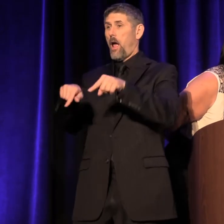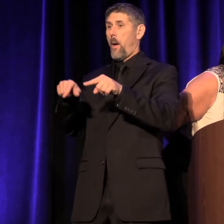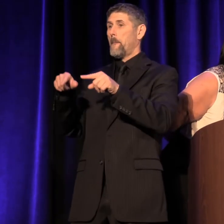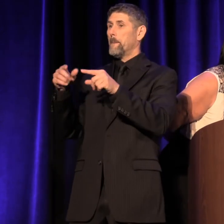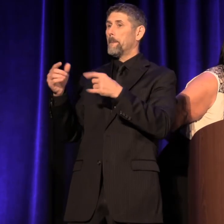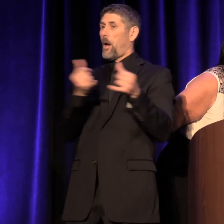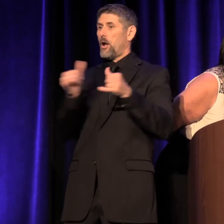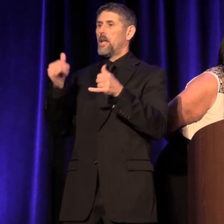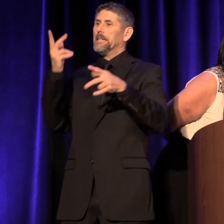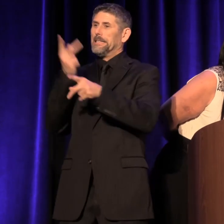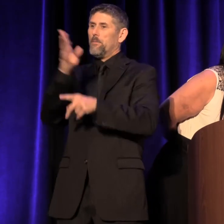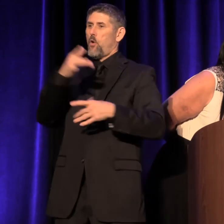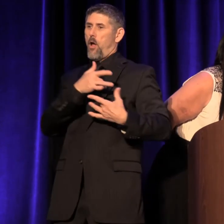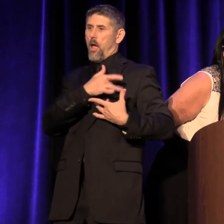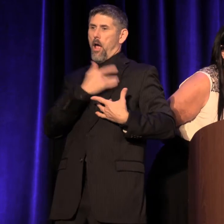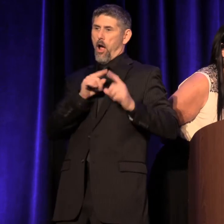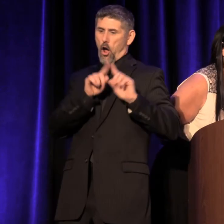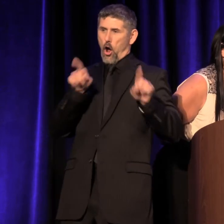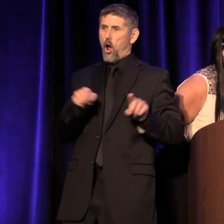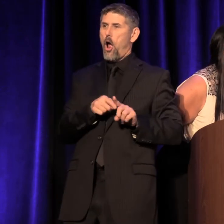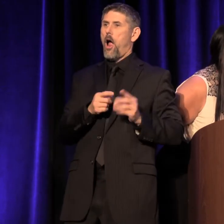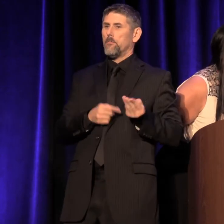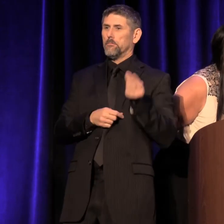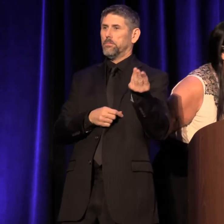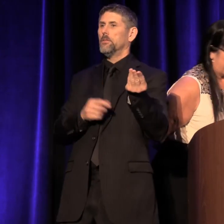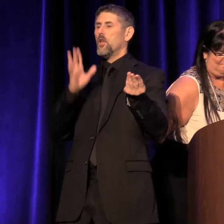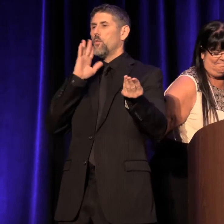and we'll gather for a photo opportunity at about 8:45.